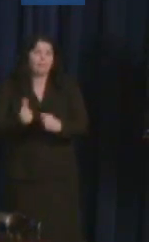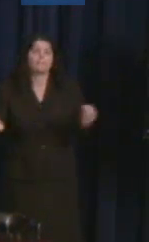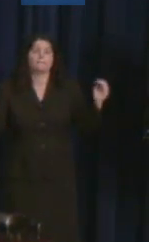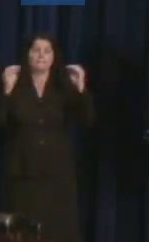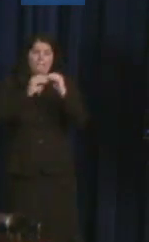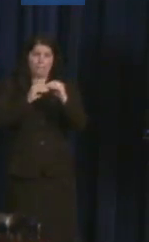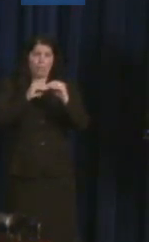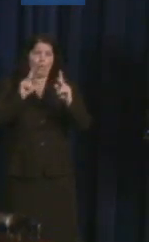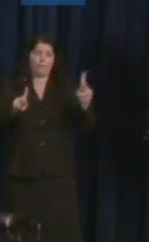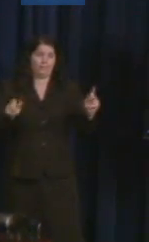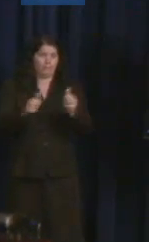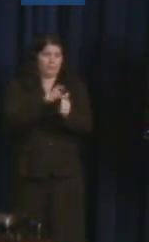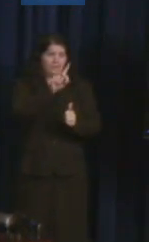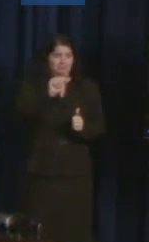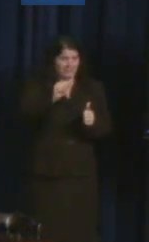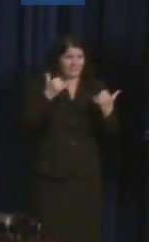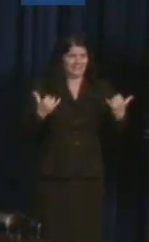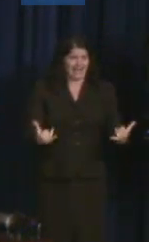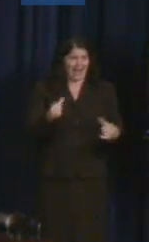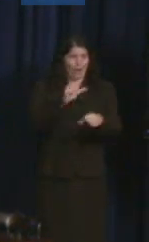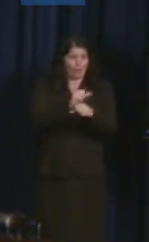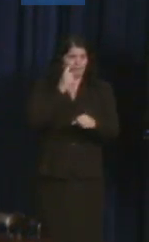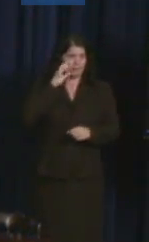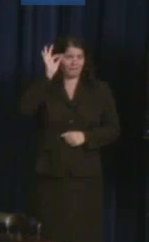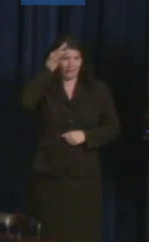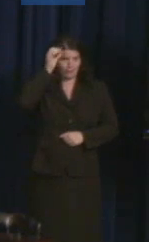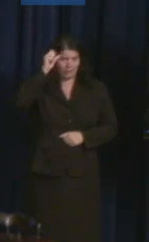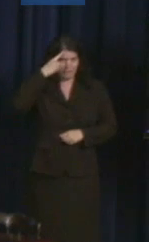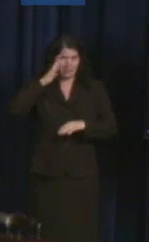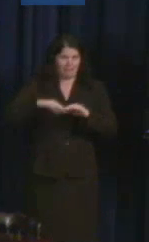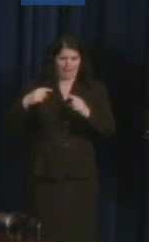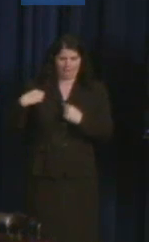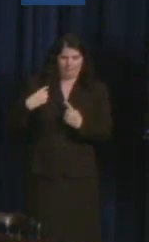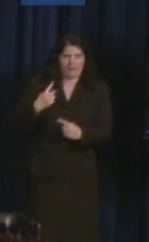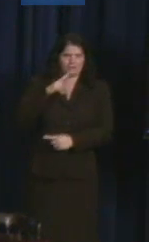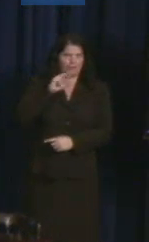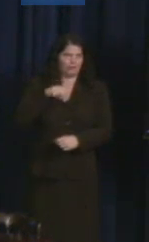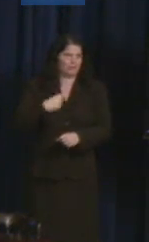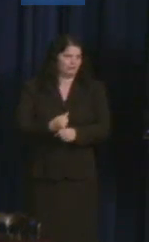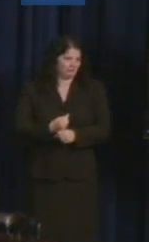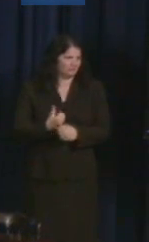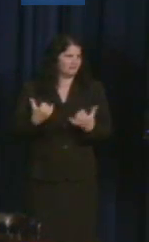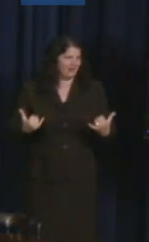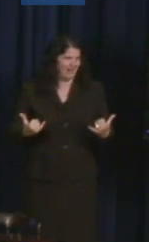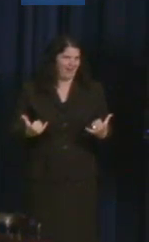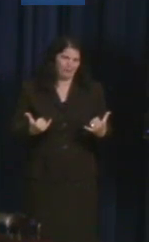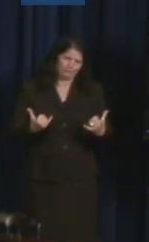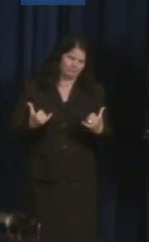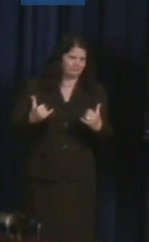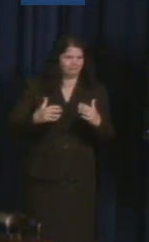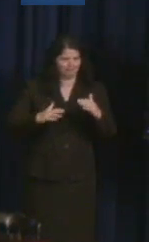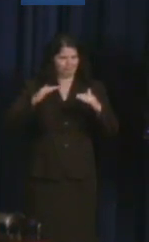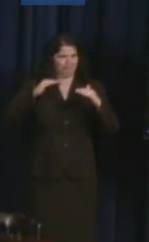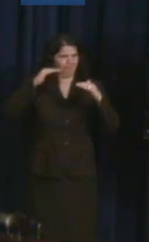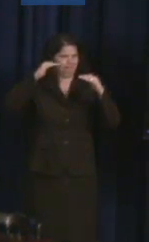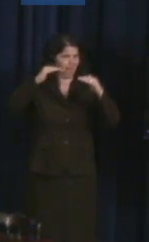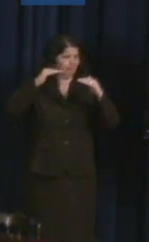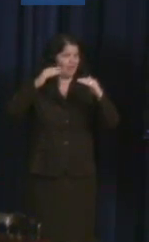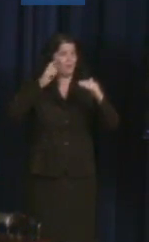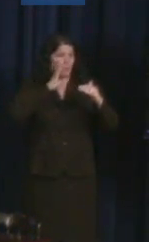Let that sink in because it's really great news. And some even better news is that in the coming months the EEOC intends to issue a Notice of Proposed